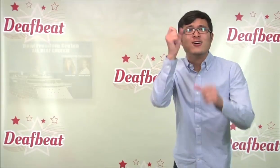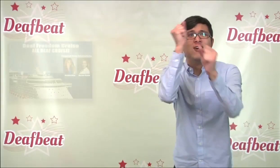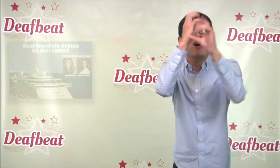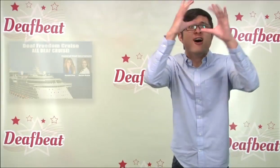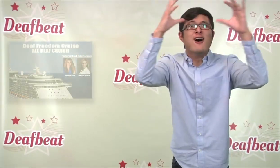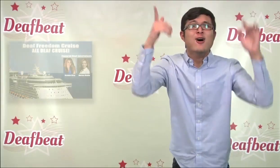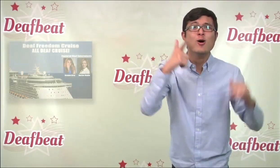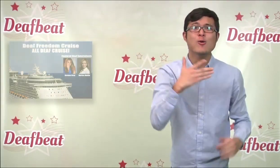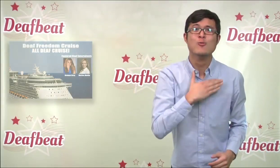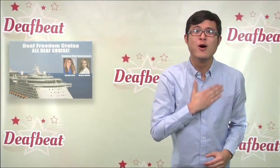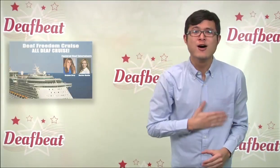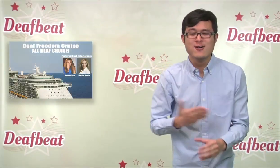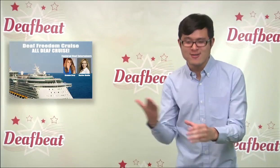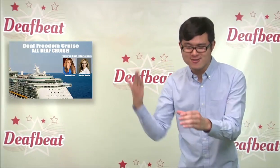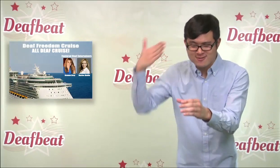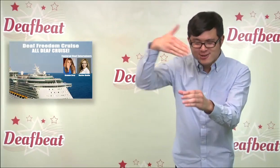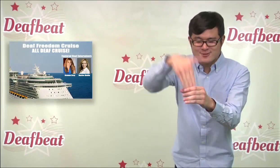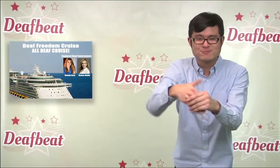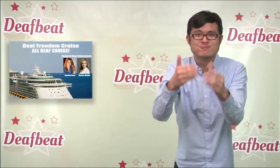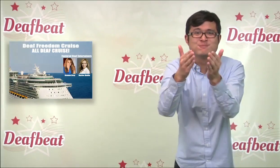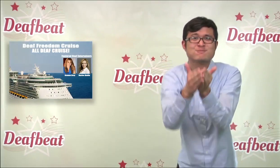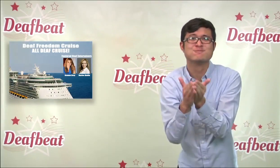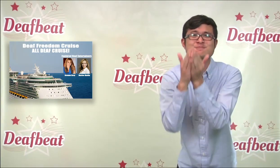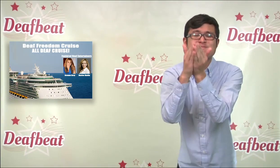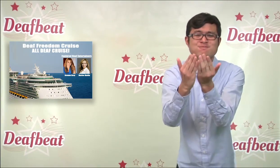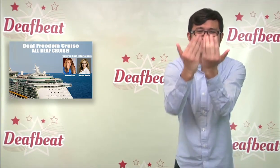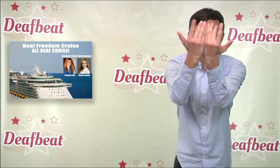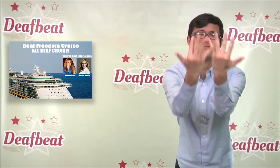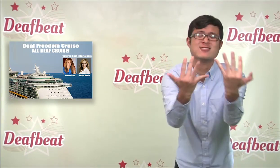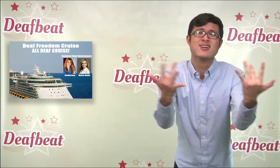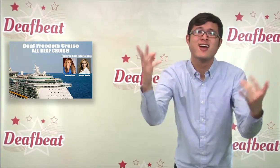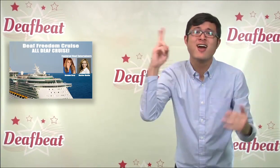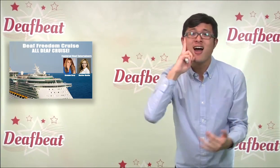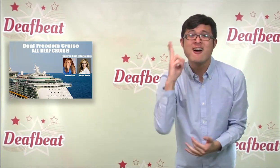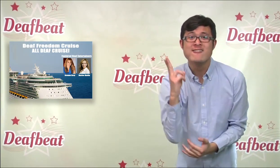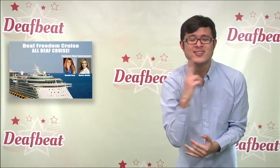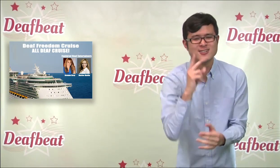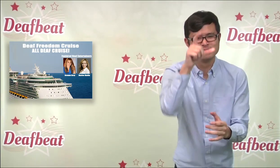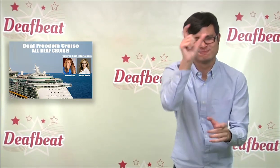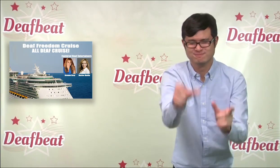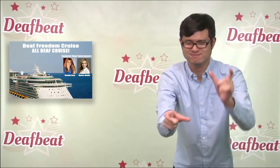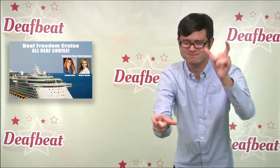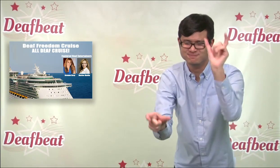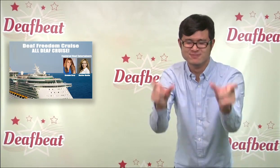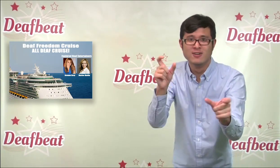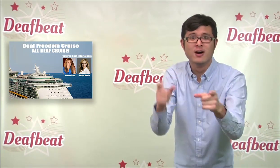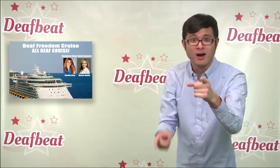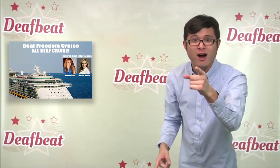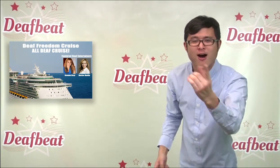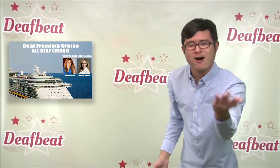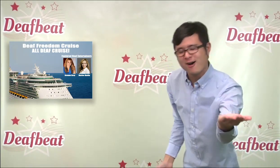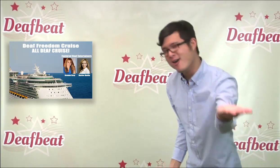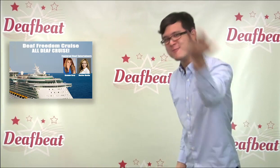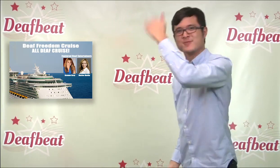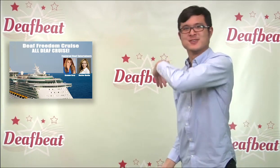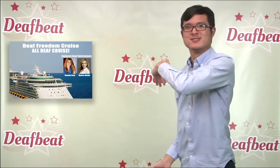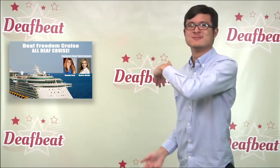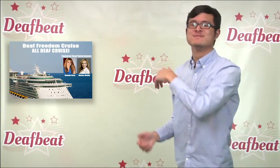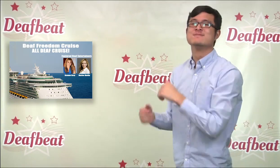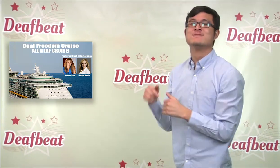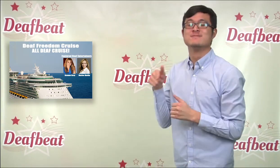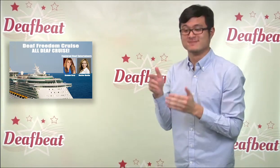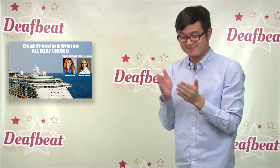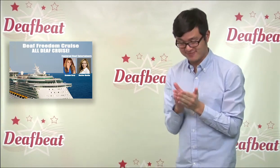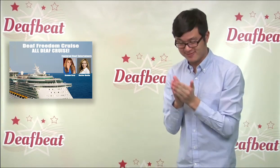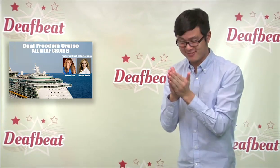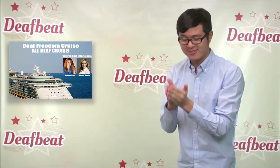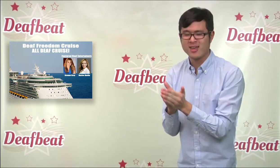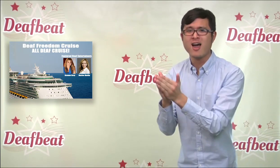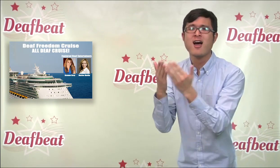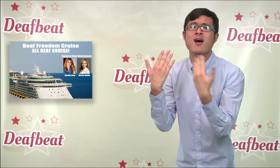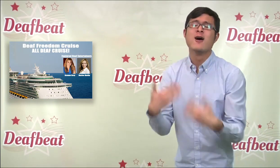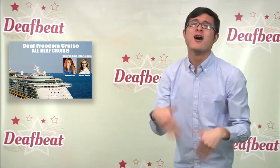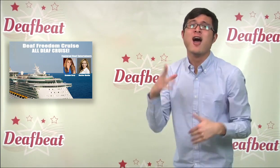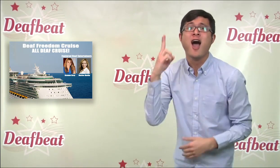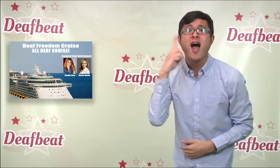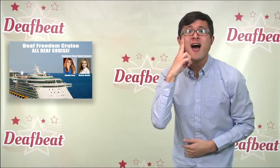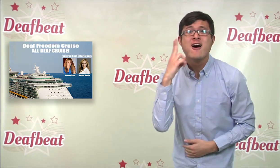And have you dreamed of going on a